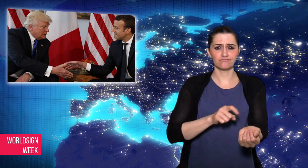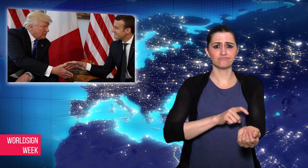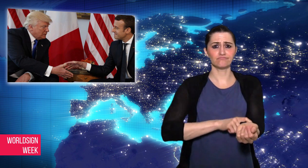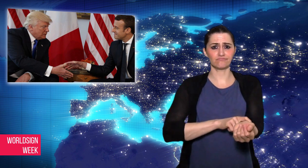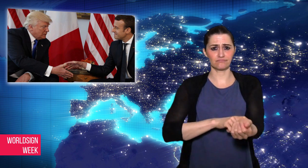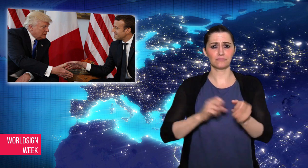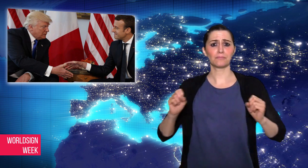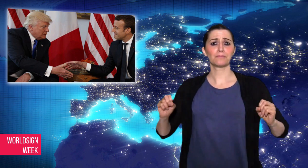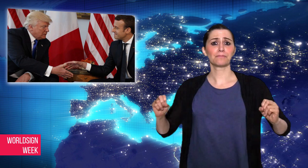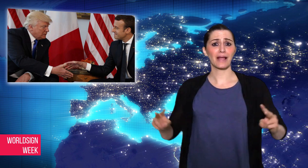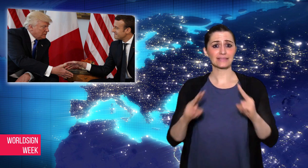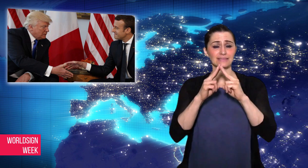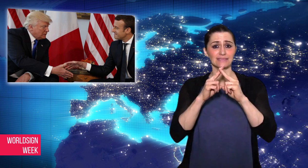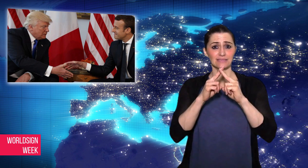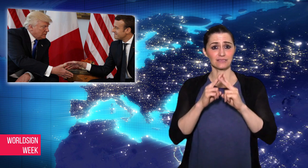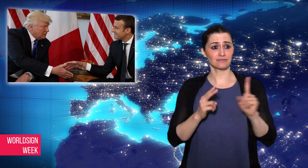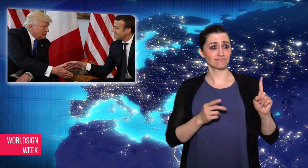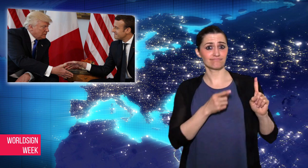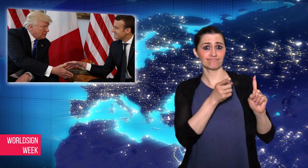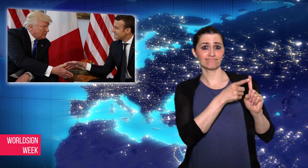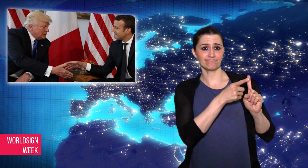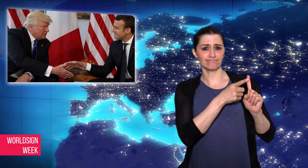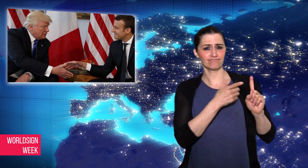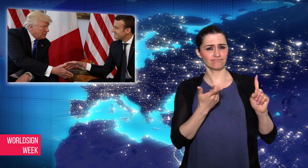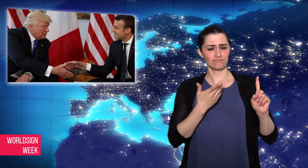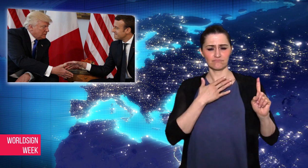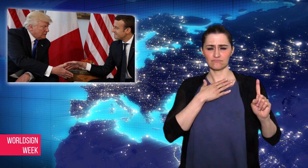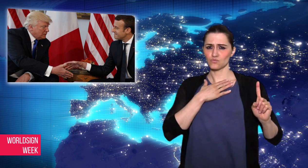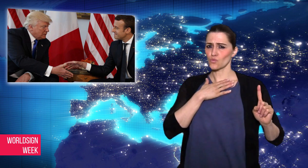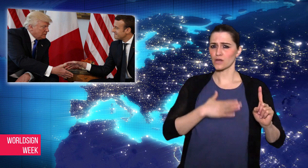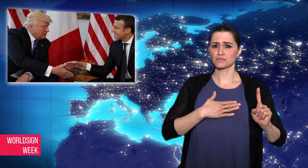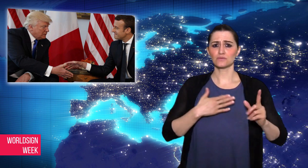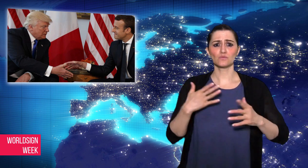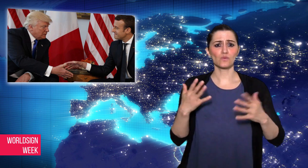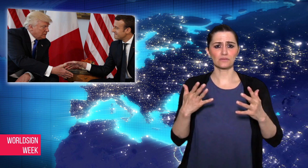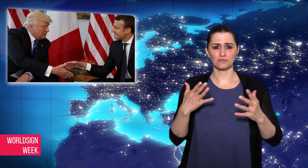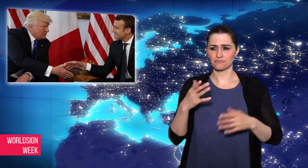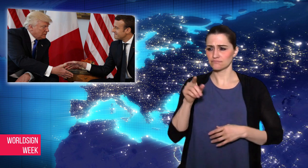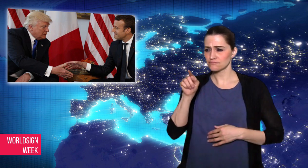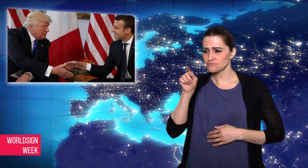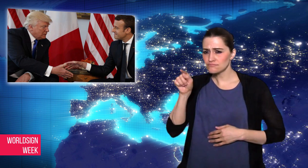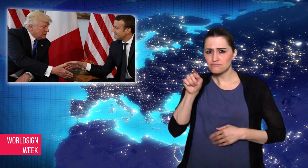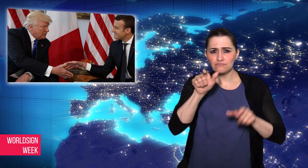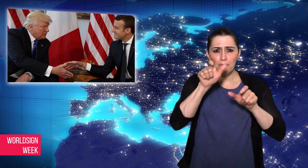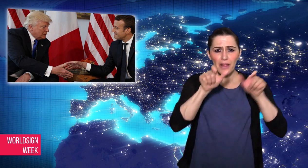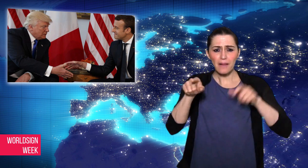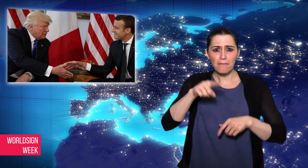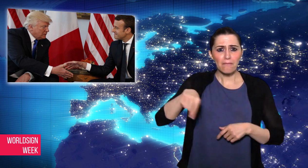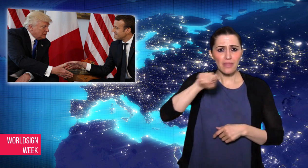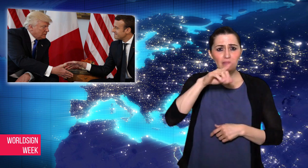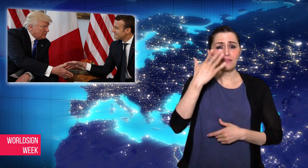native, reportedly wanted to attack